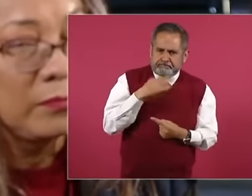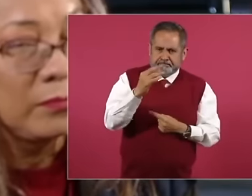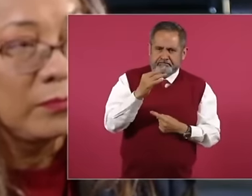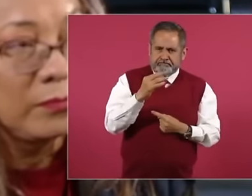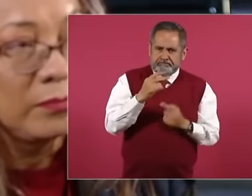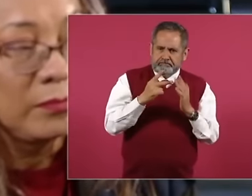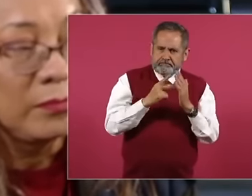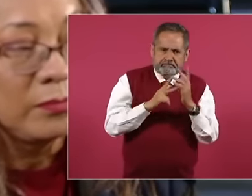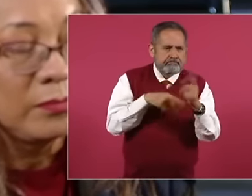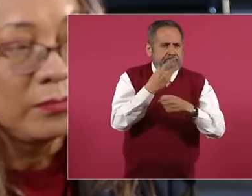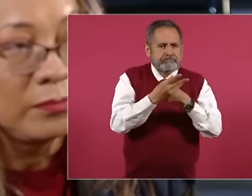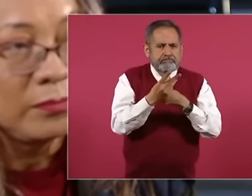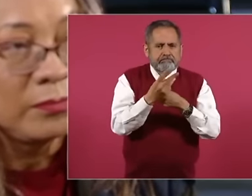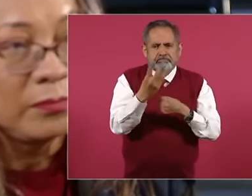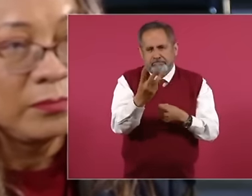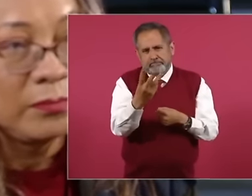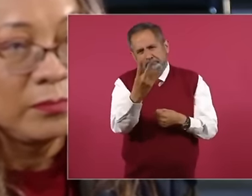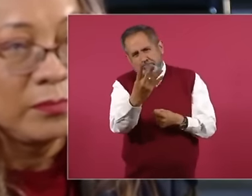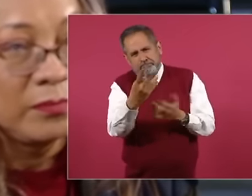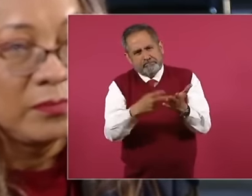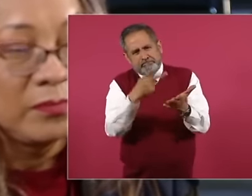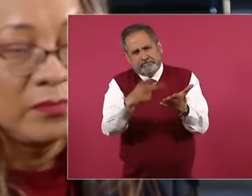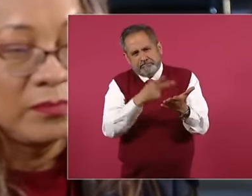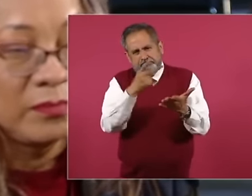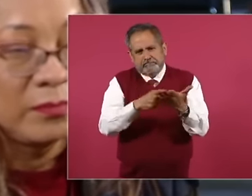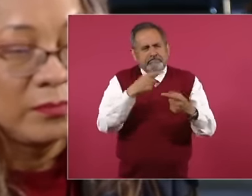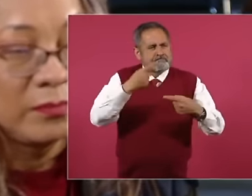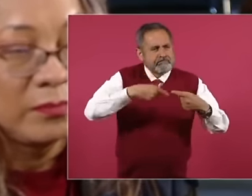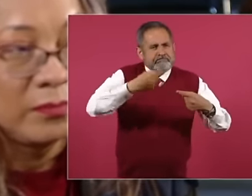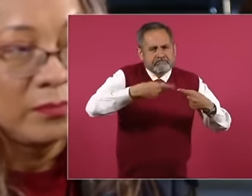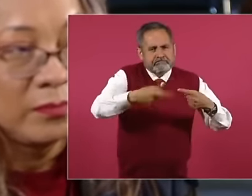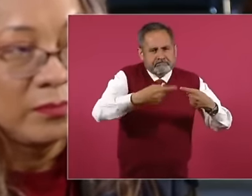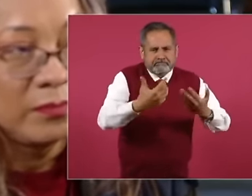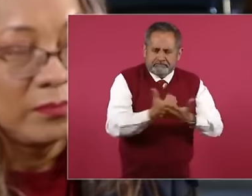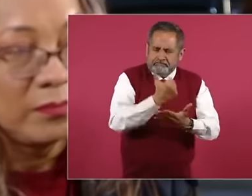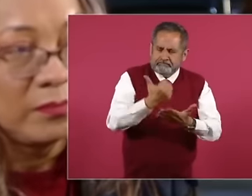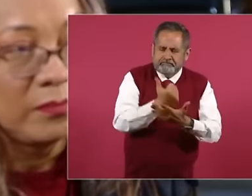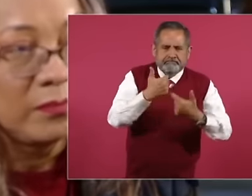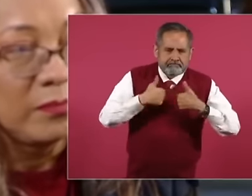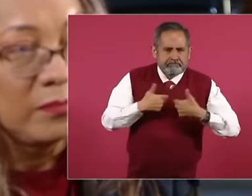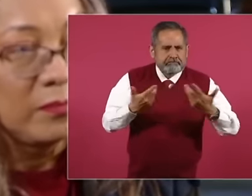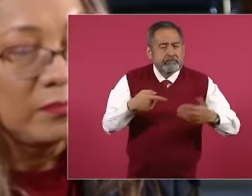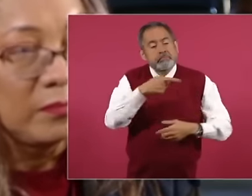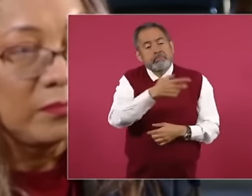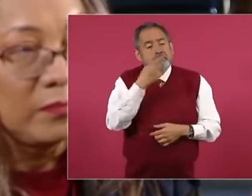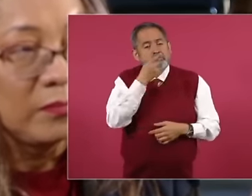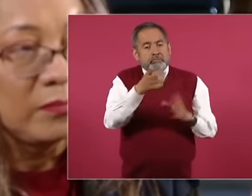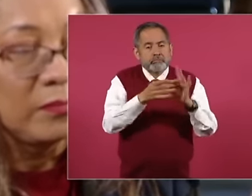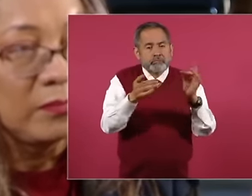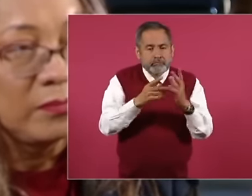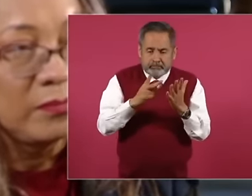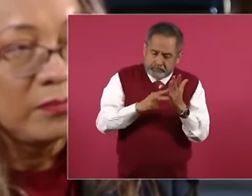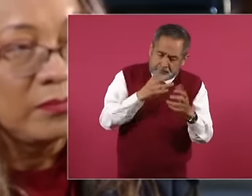three or four times the winner, then he says that it is not a re-election but rather